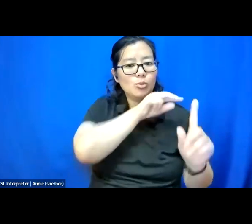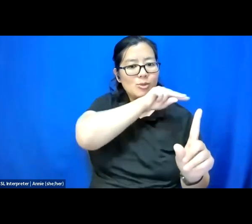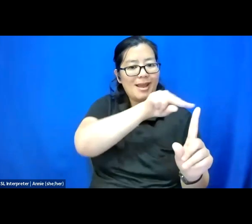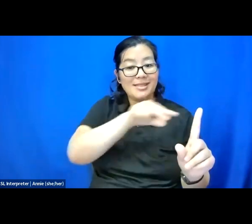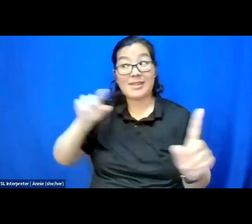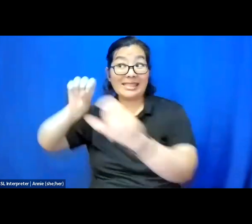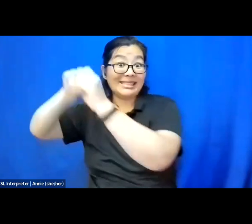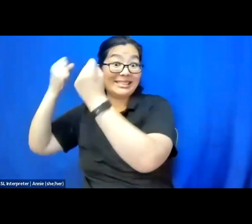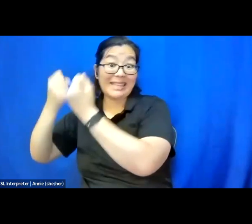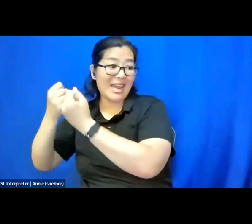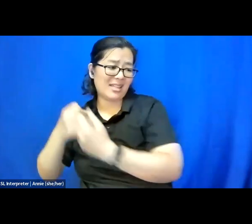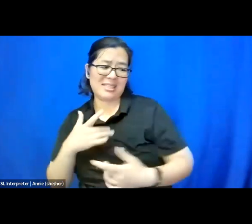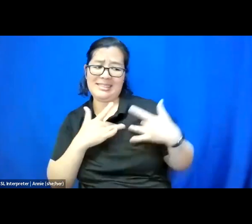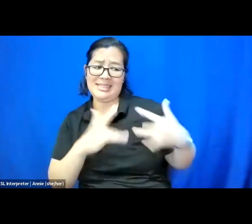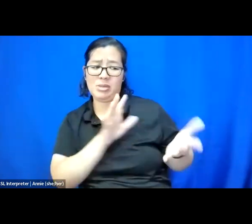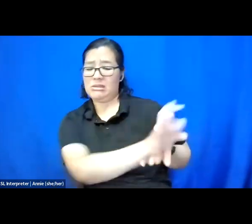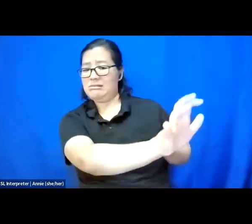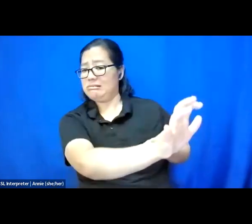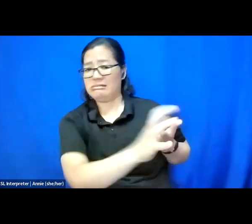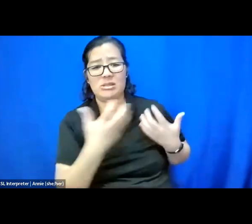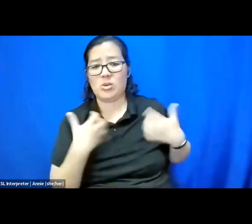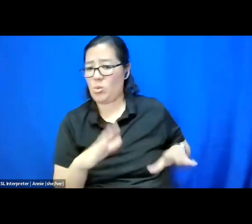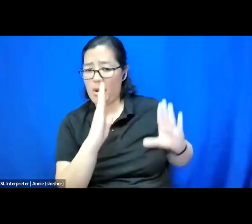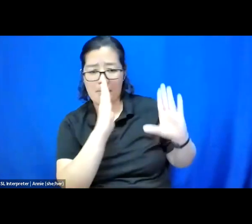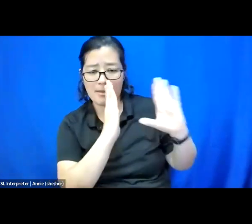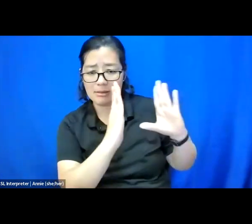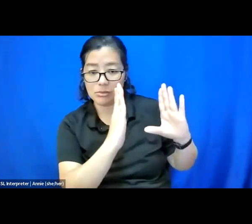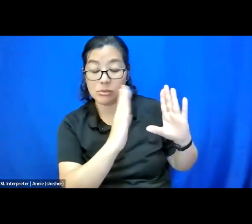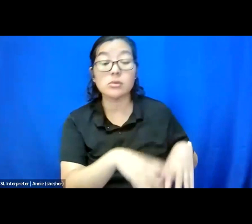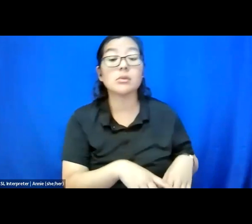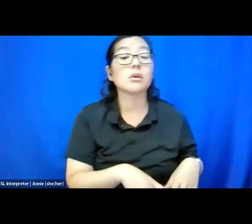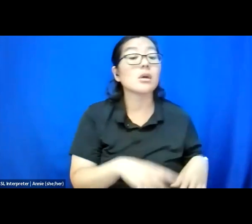When you become an advocate, it's important to remember to never assume somebody's capacity,